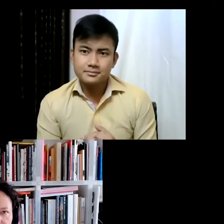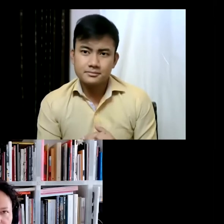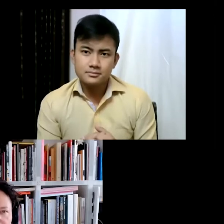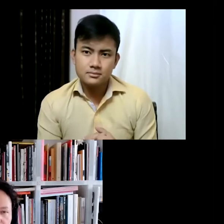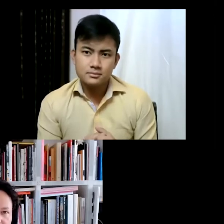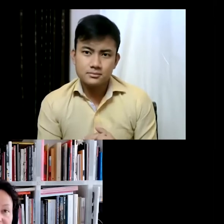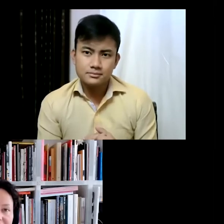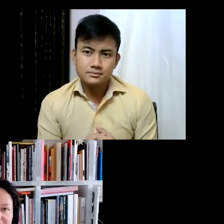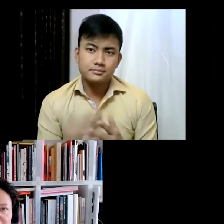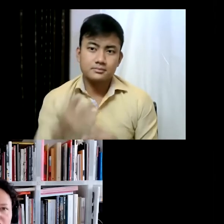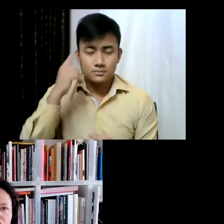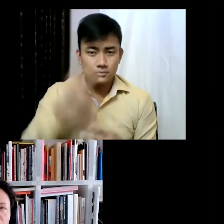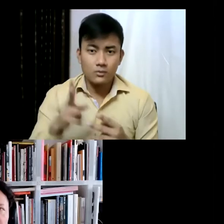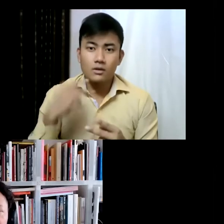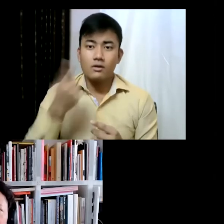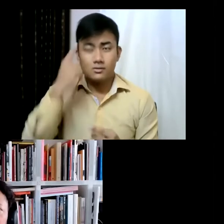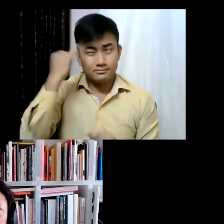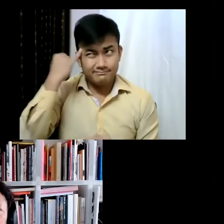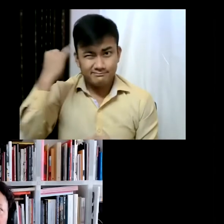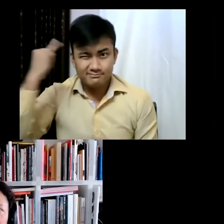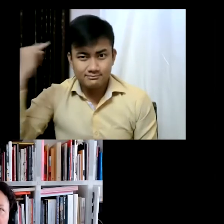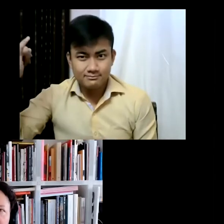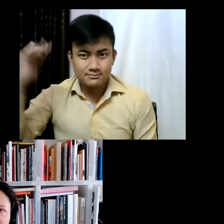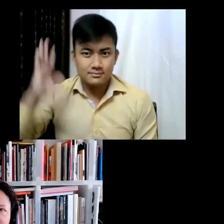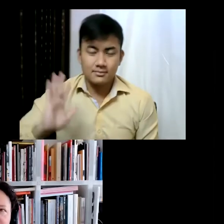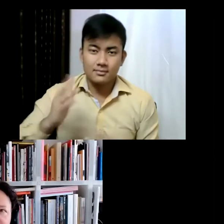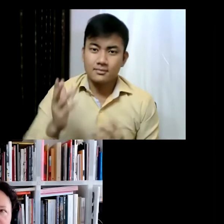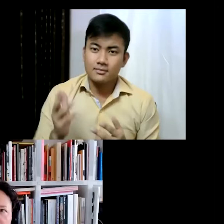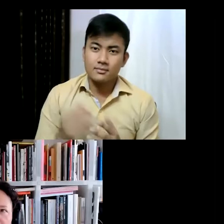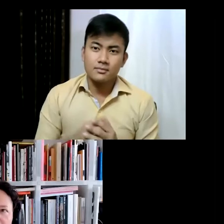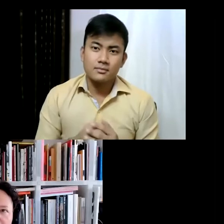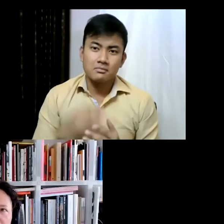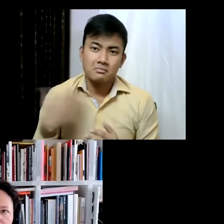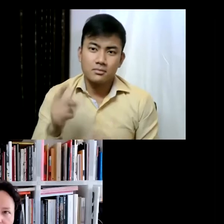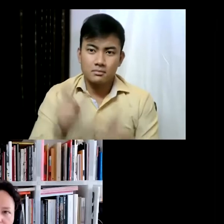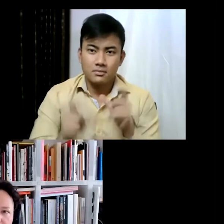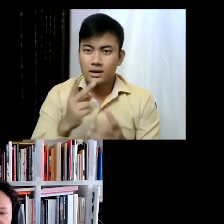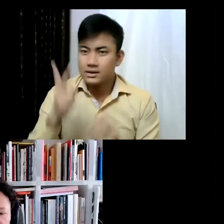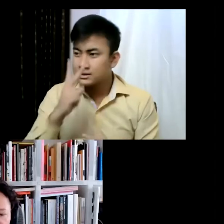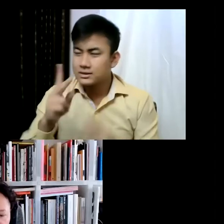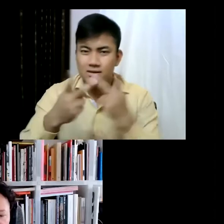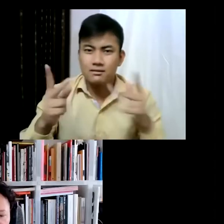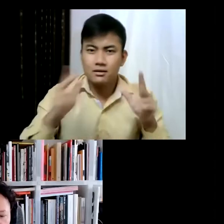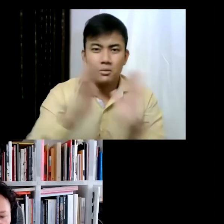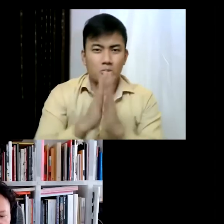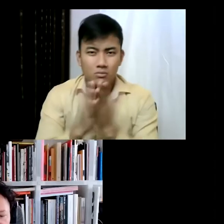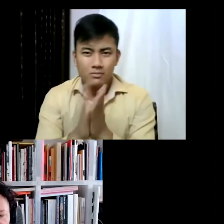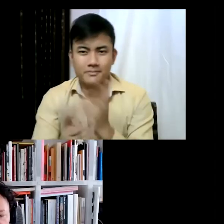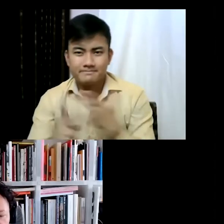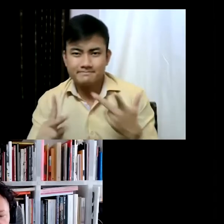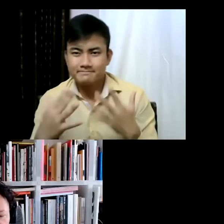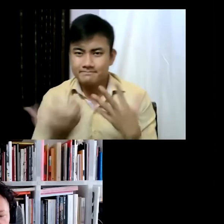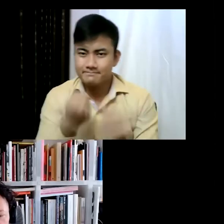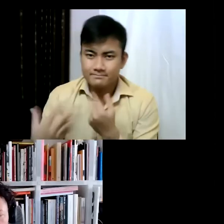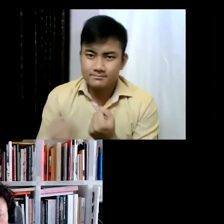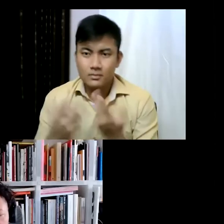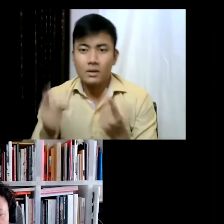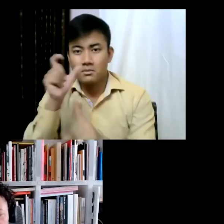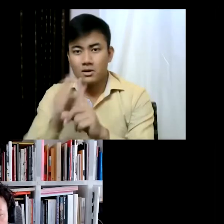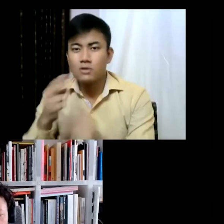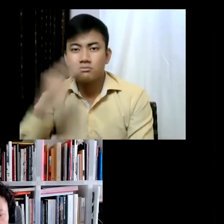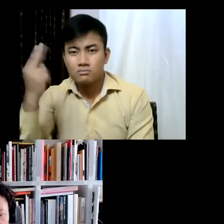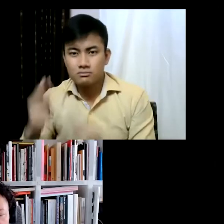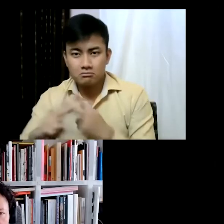Dreams... and it is taken by this little book that the surrealist artist Leonard Carrington